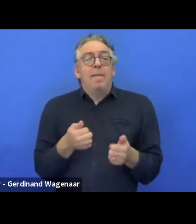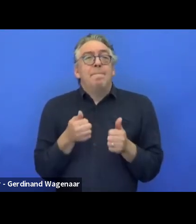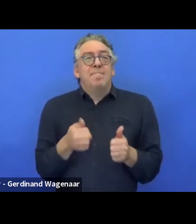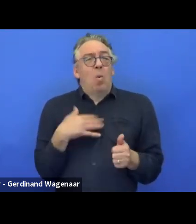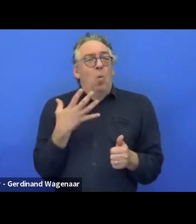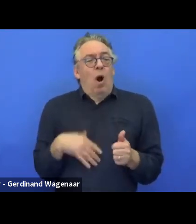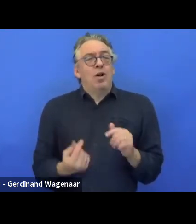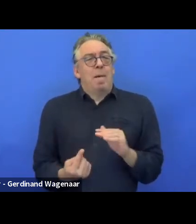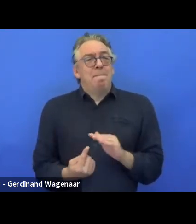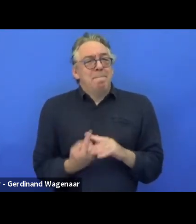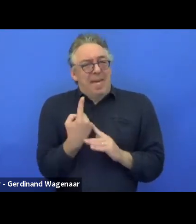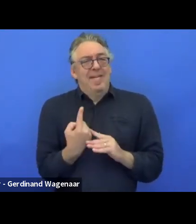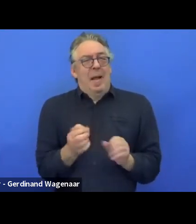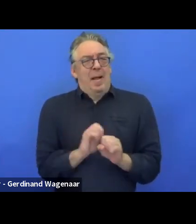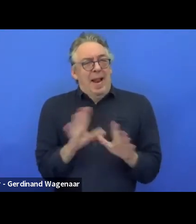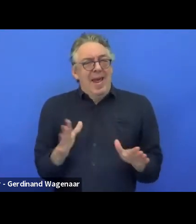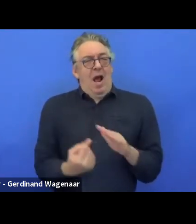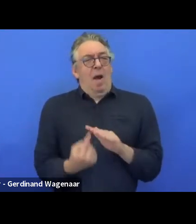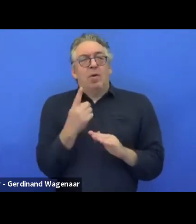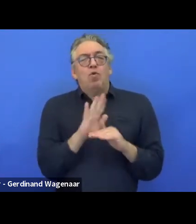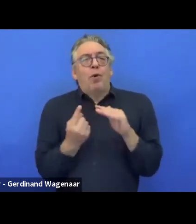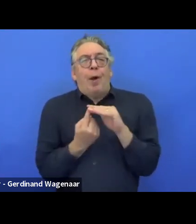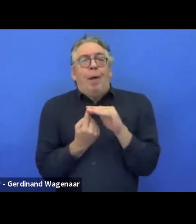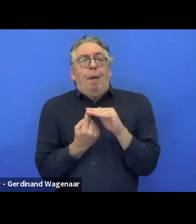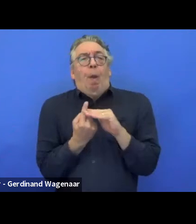There were these requirements that engineers,